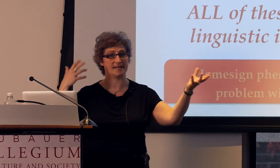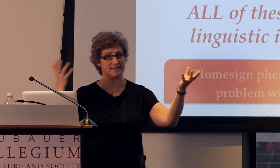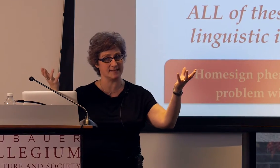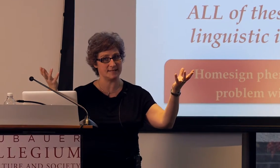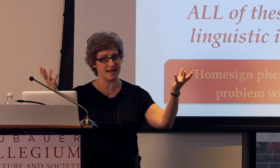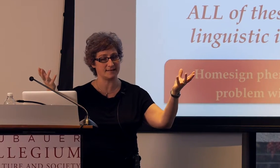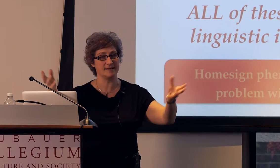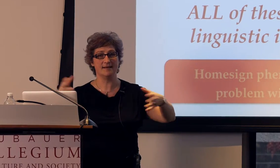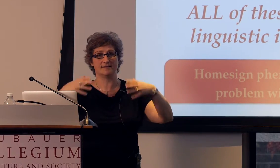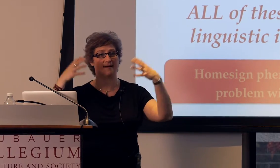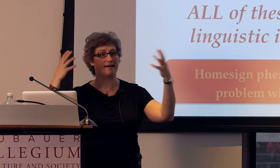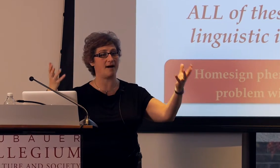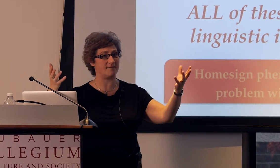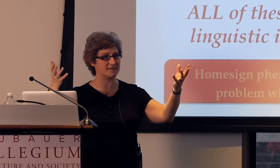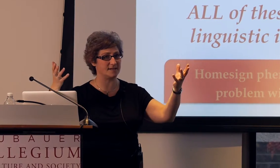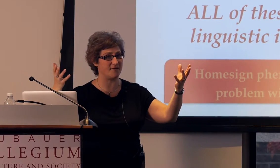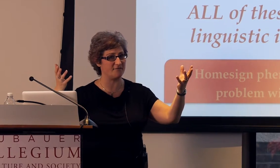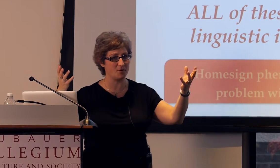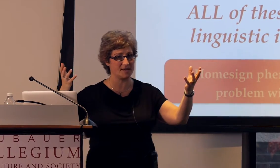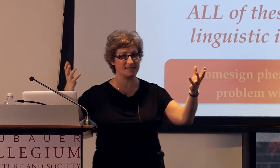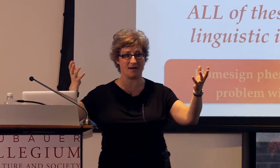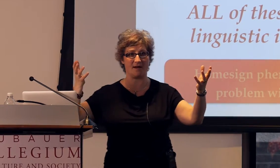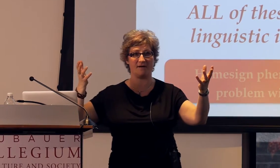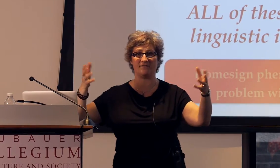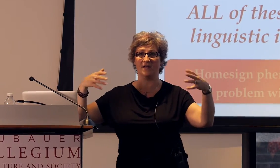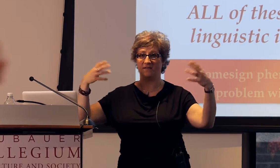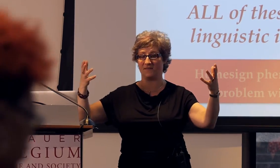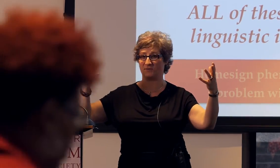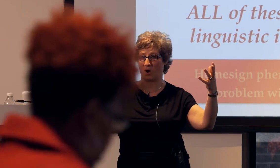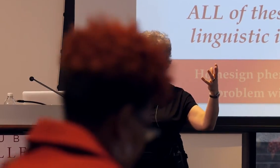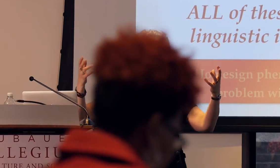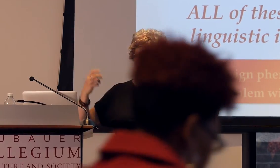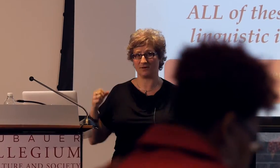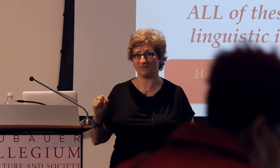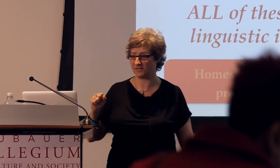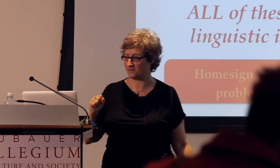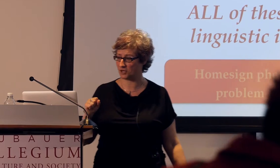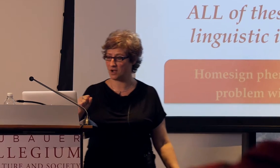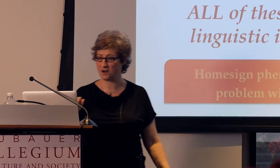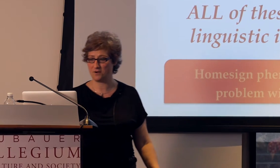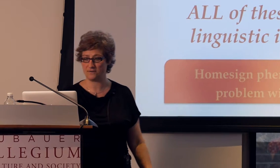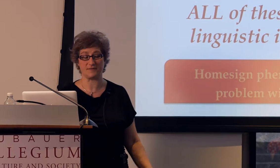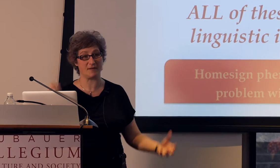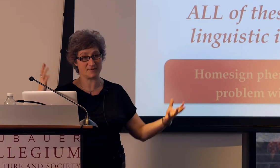and syntax, obviously a focus of the department here at the University of Chicago,